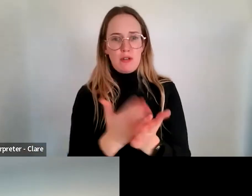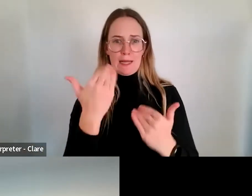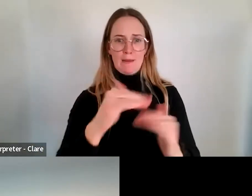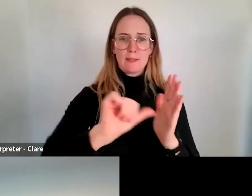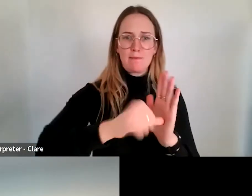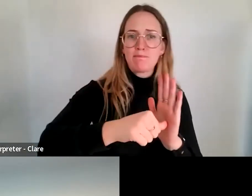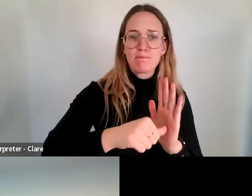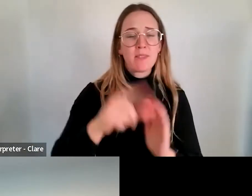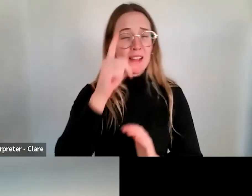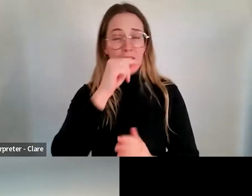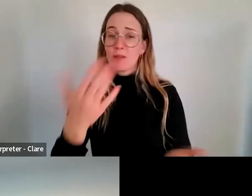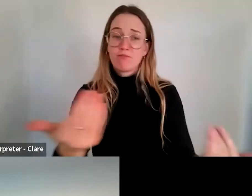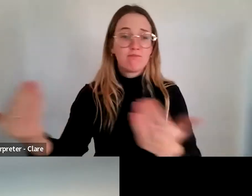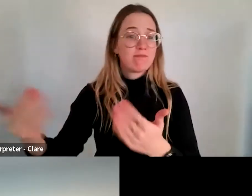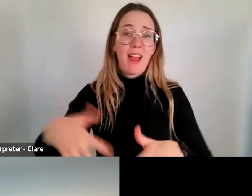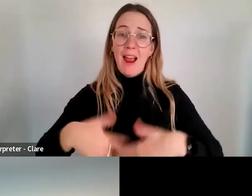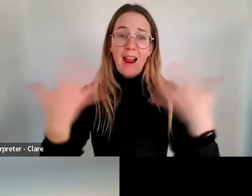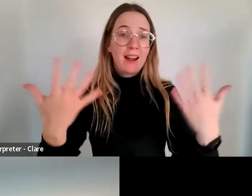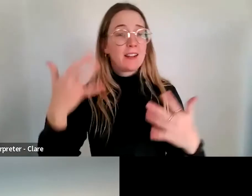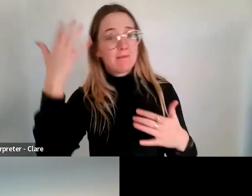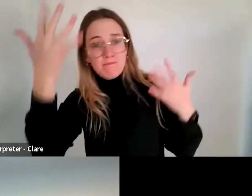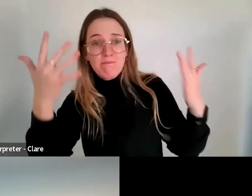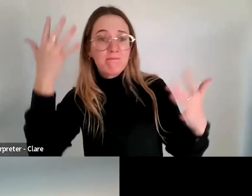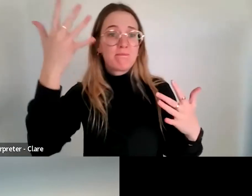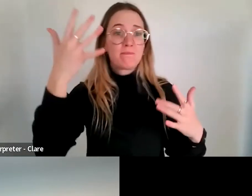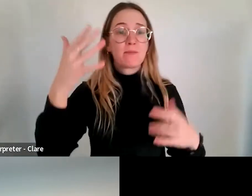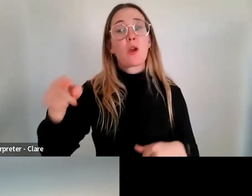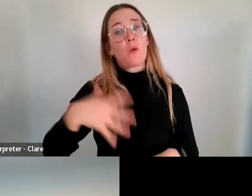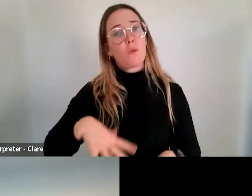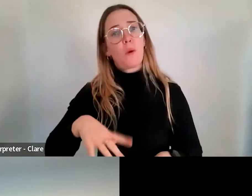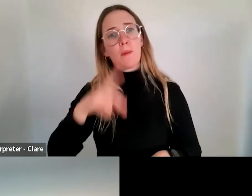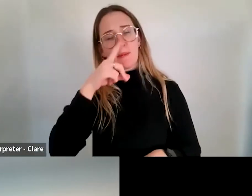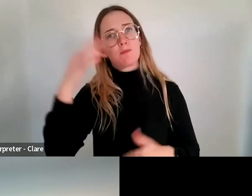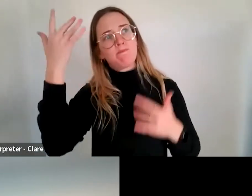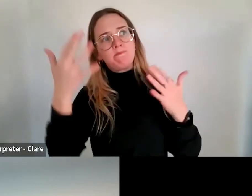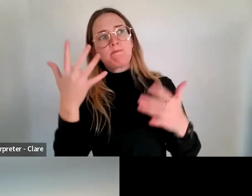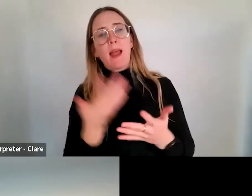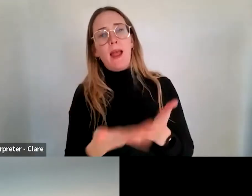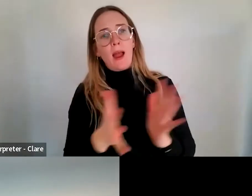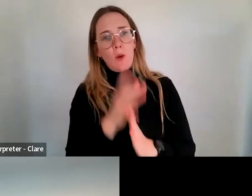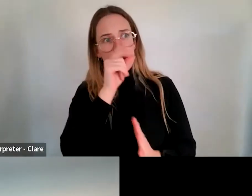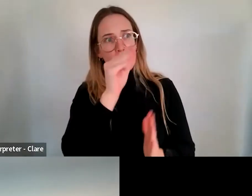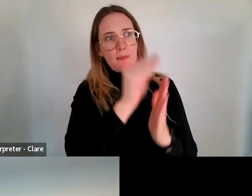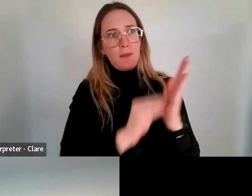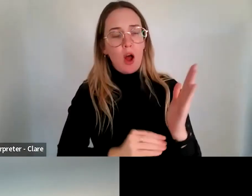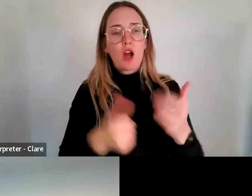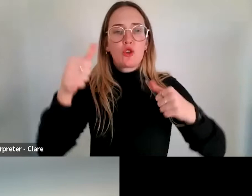want to think about how you can use this particular grant category to